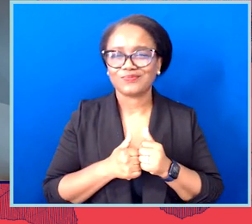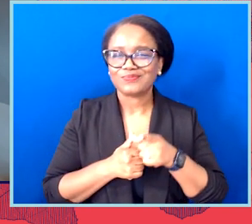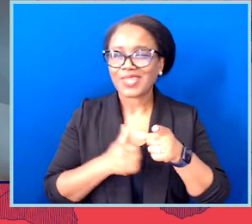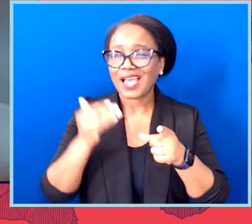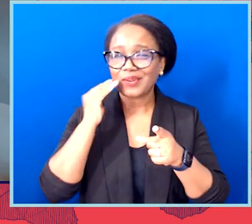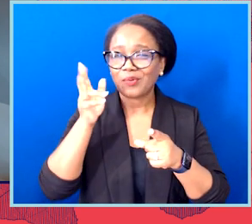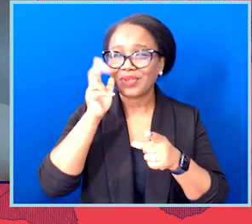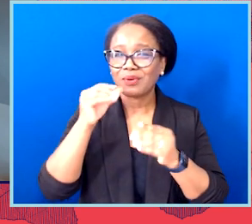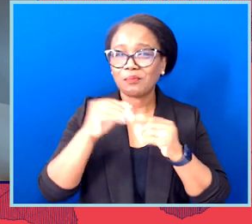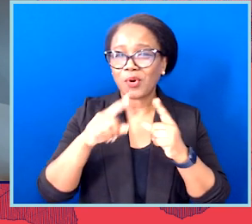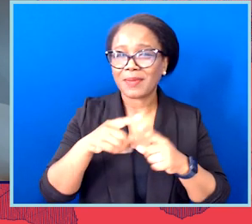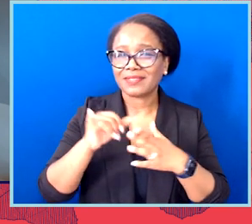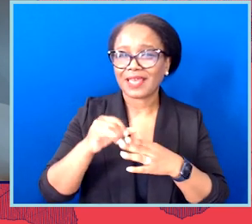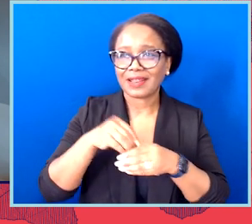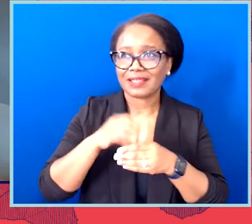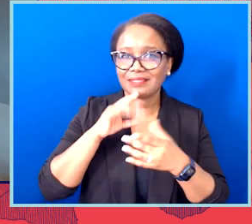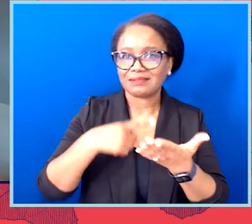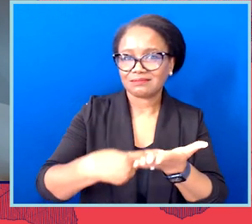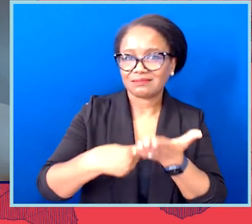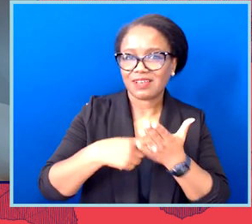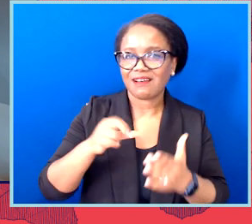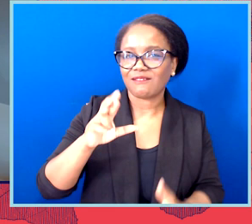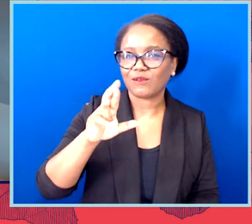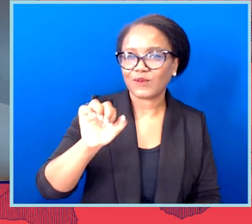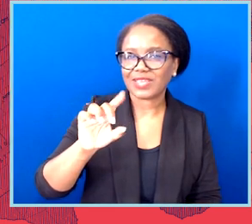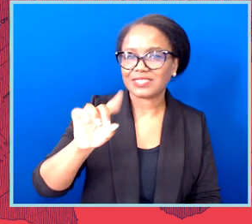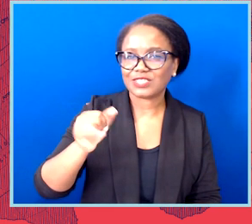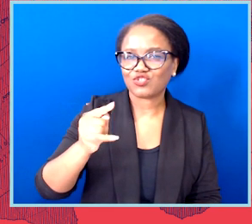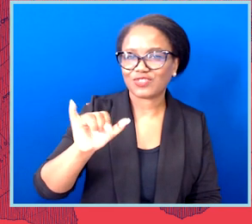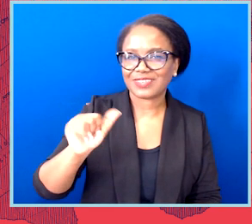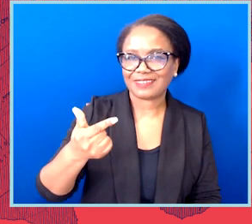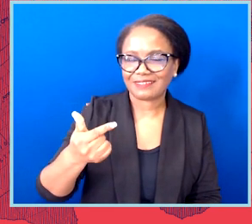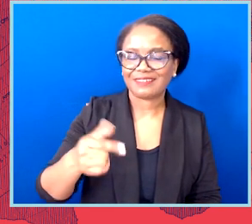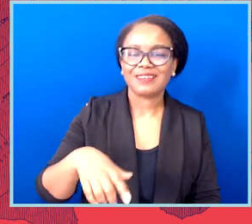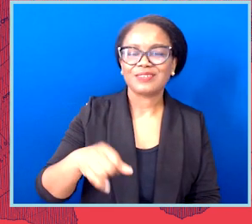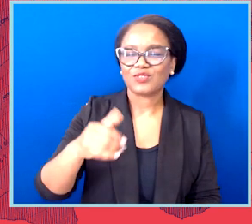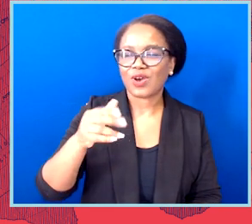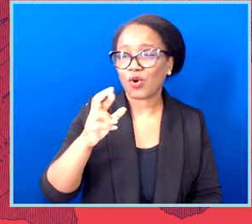so I hope you'll stay nearby, Sophia. All right.